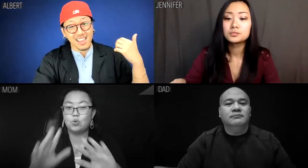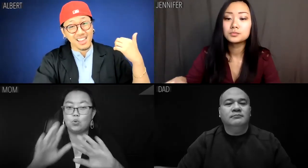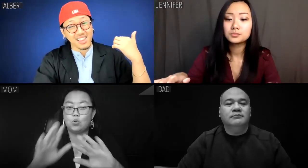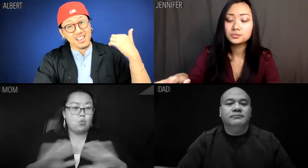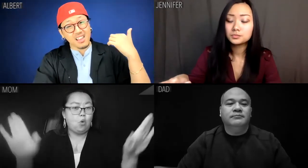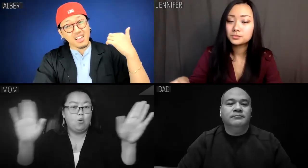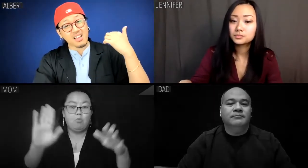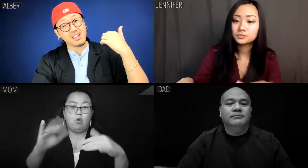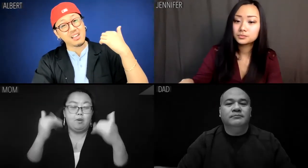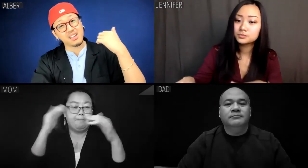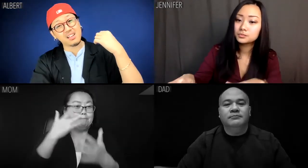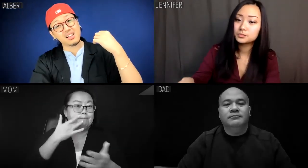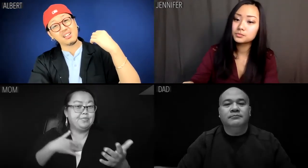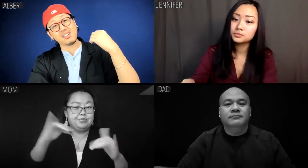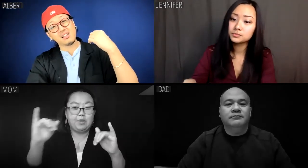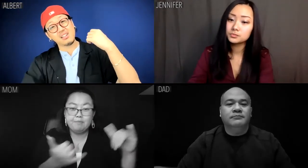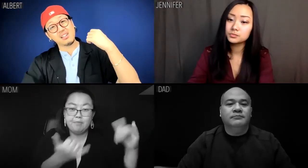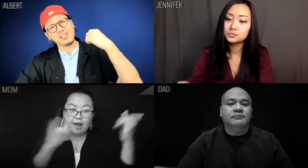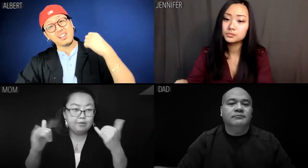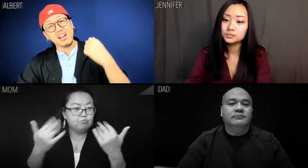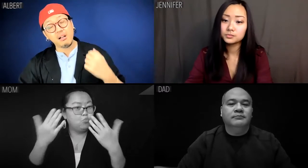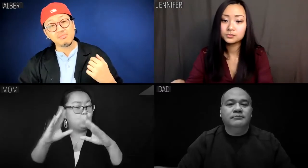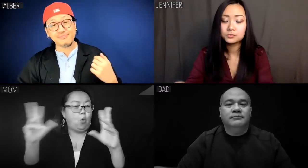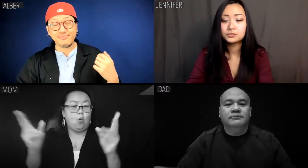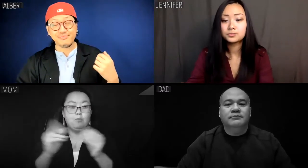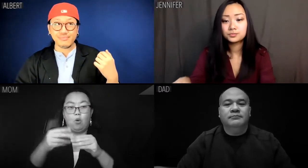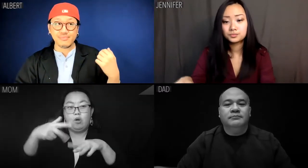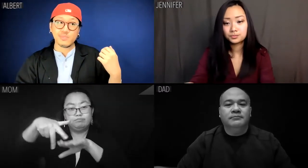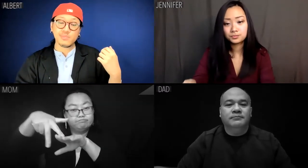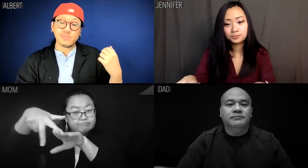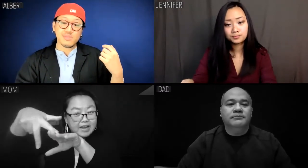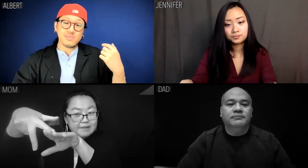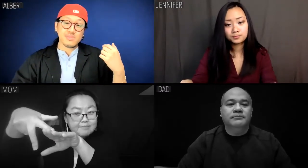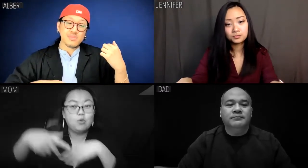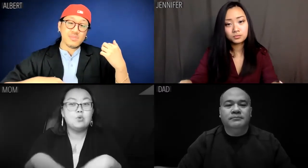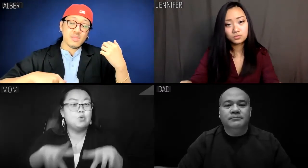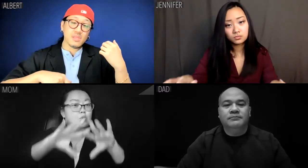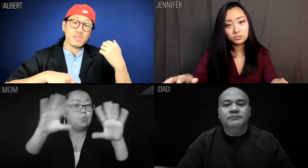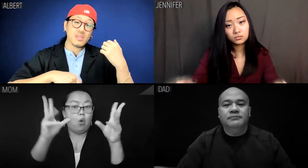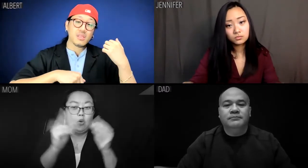Mom: No more birthday parties, no more skateboarding